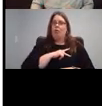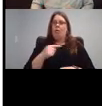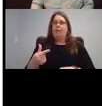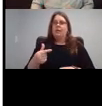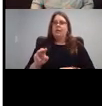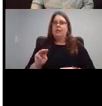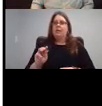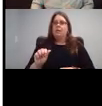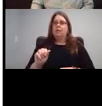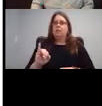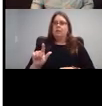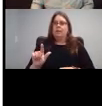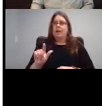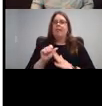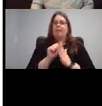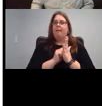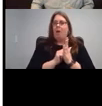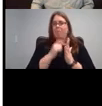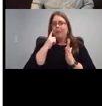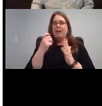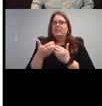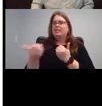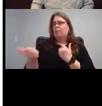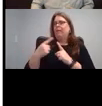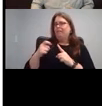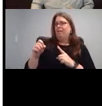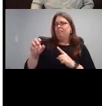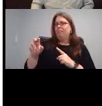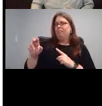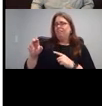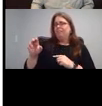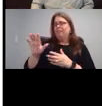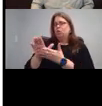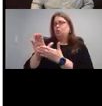I put a little disclaimer up at the bottom here, just basically